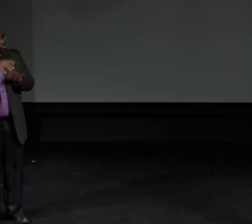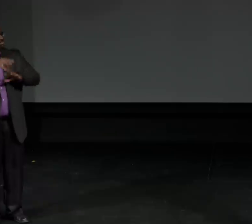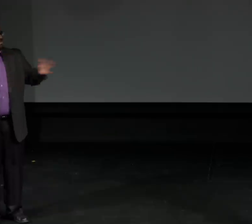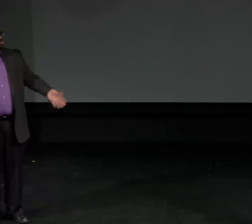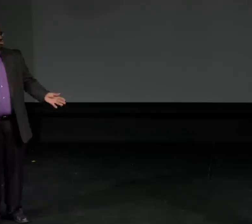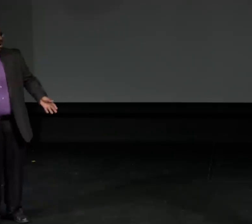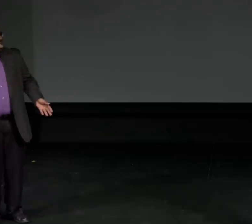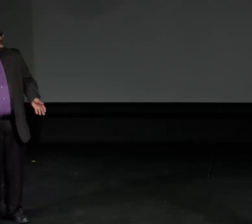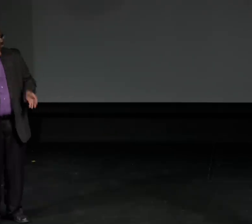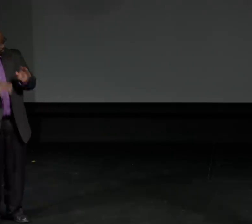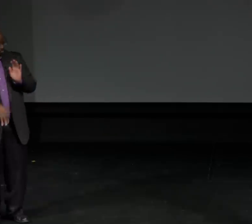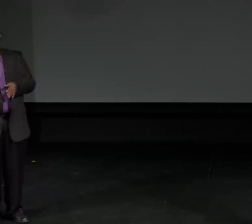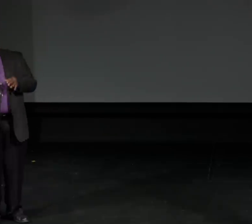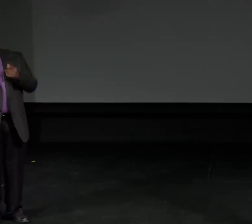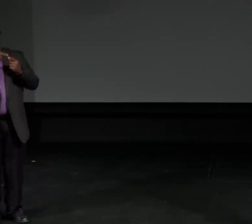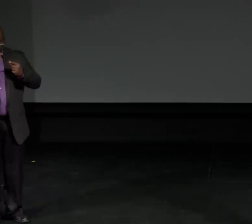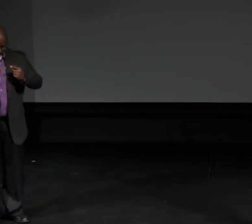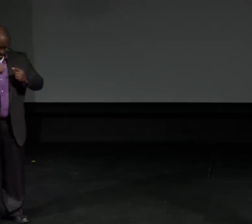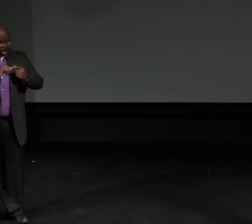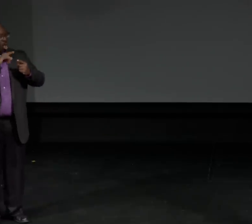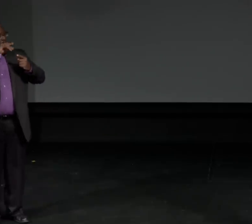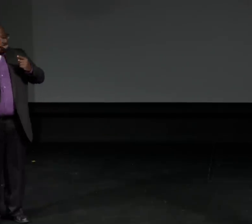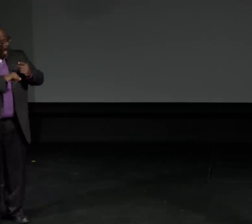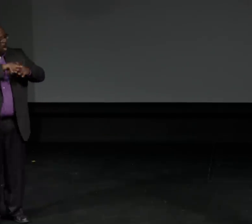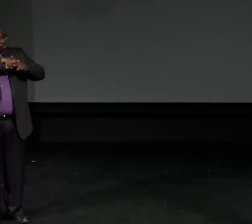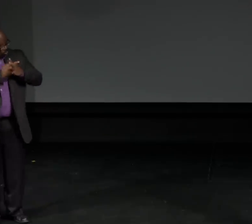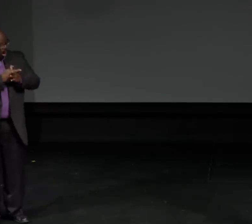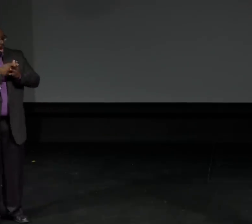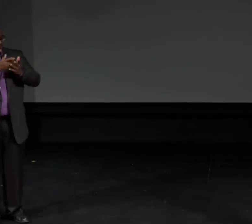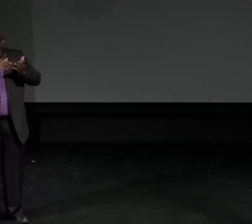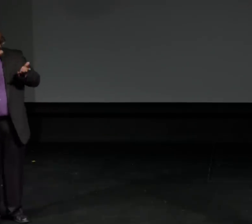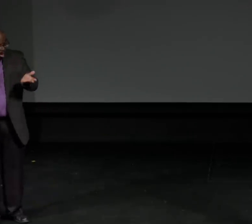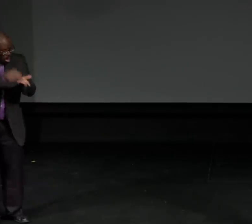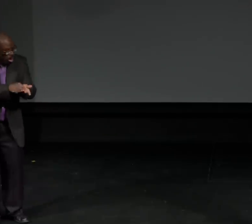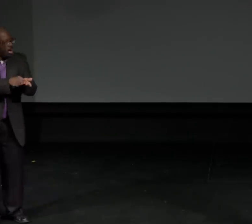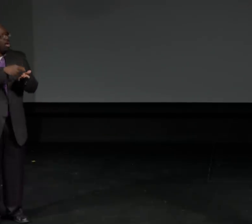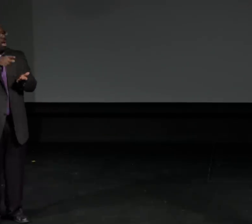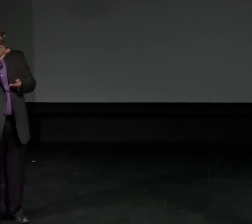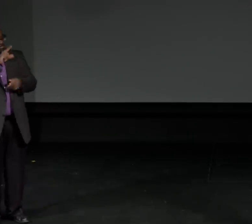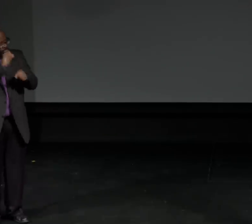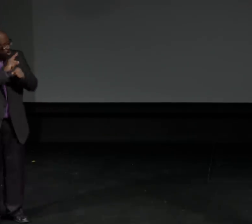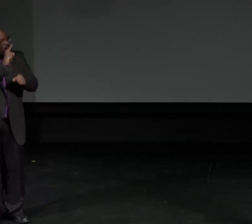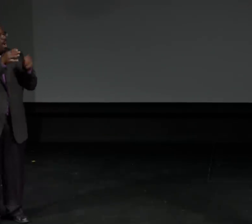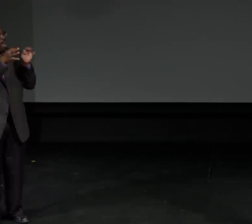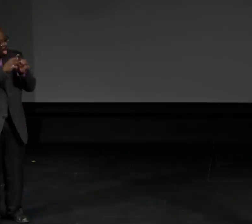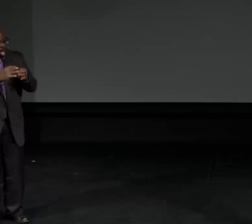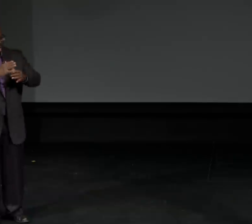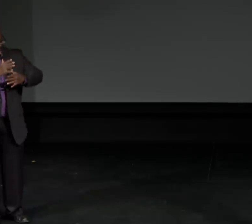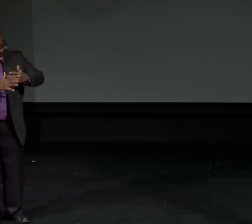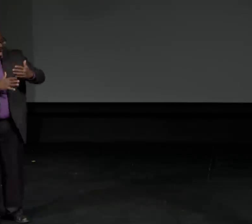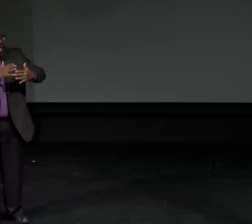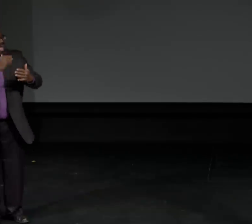Remember it was in the 1960's that ASL was first declared and recognized